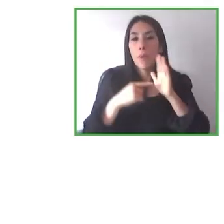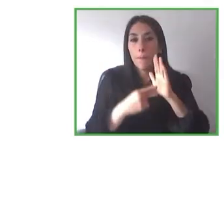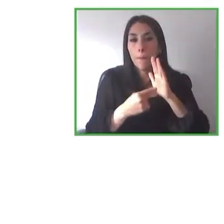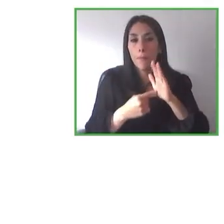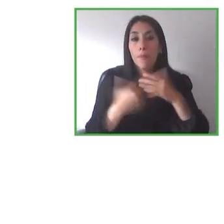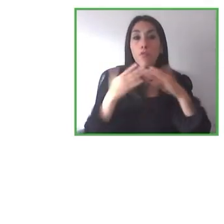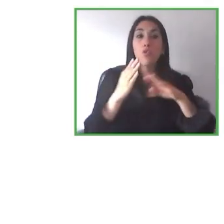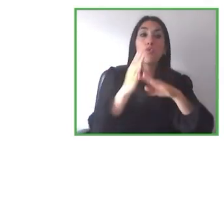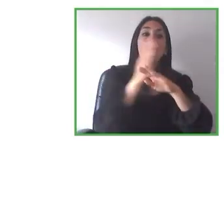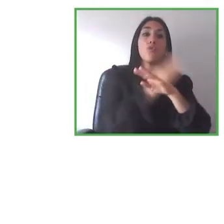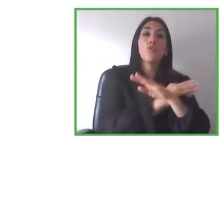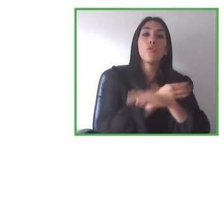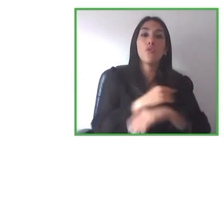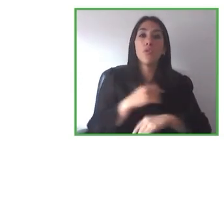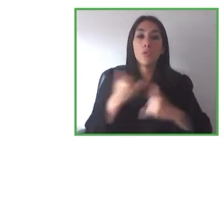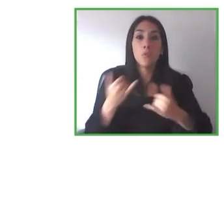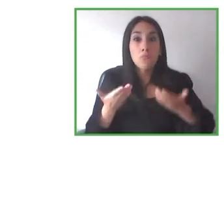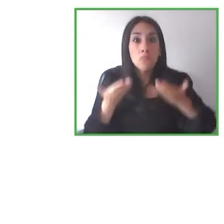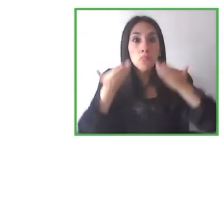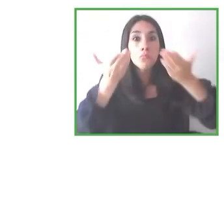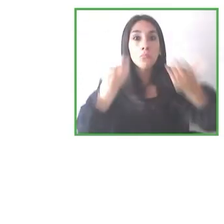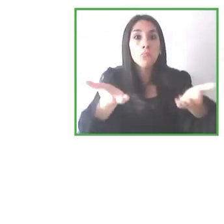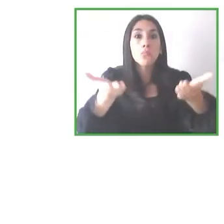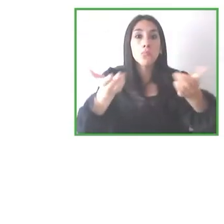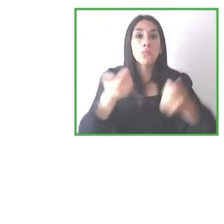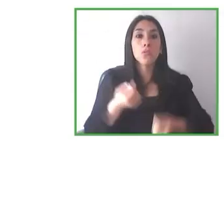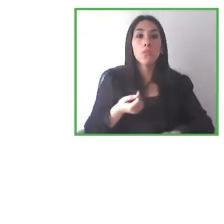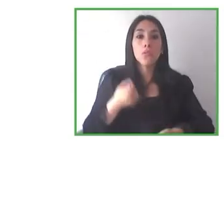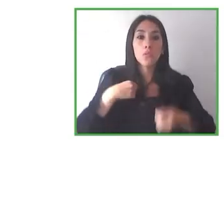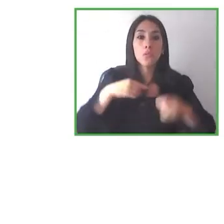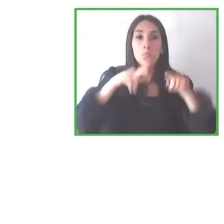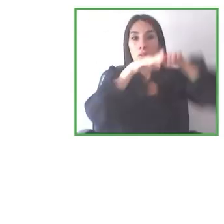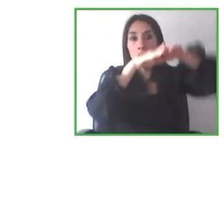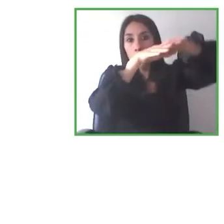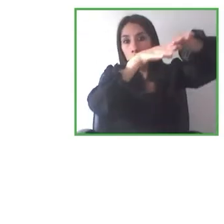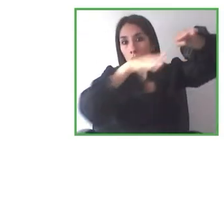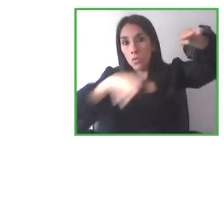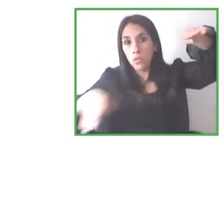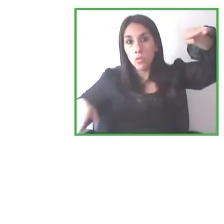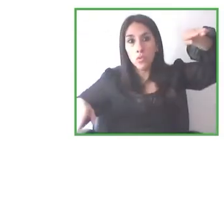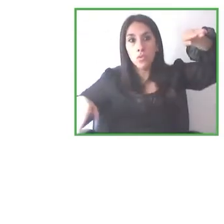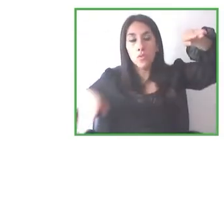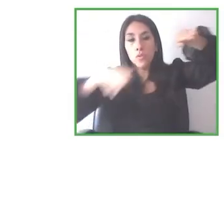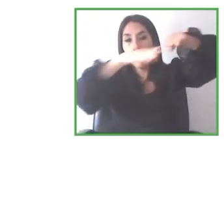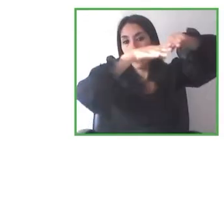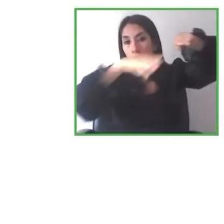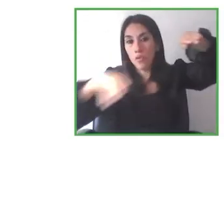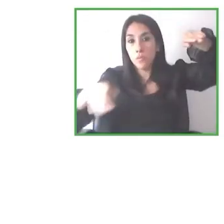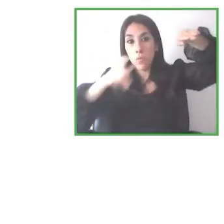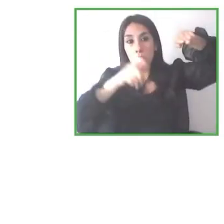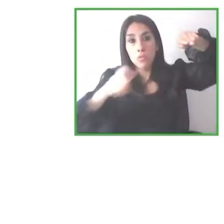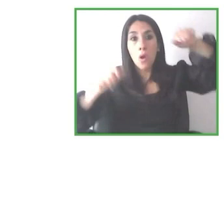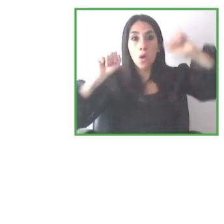several different devices to help people access the beach using different ramps and walkways.